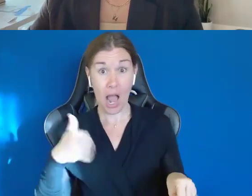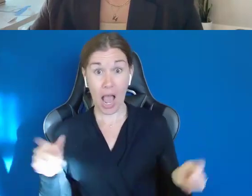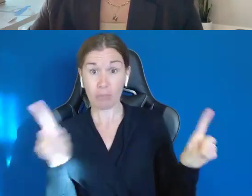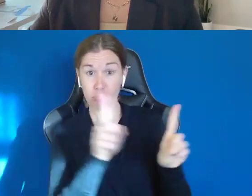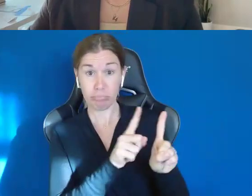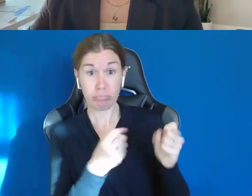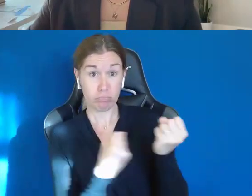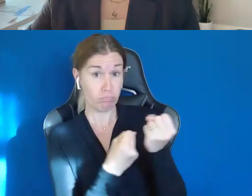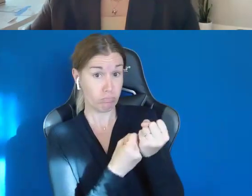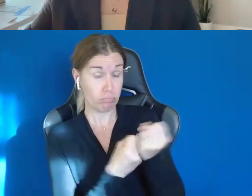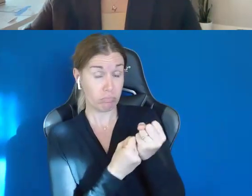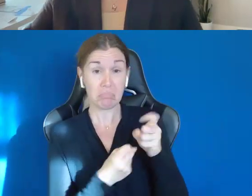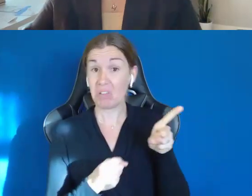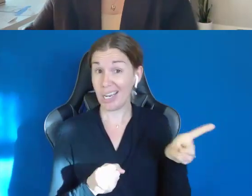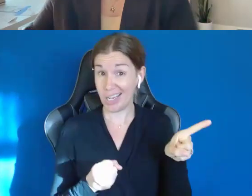He's basically listed as a vendor with him.